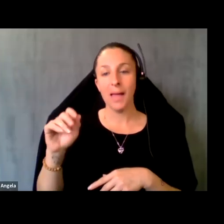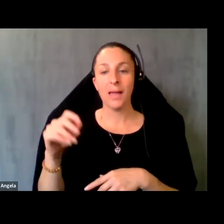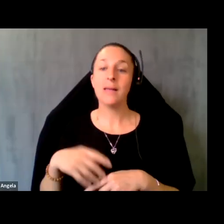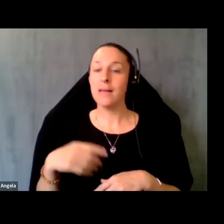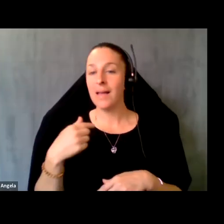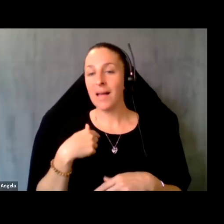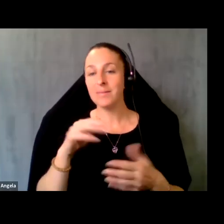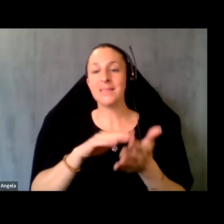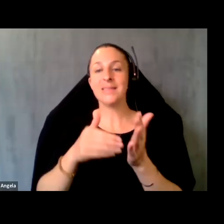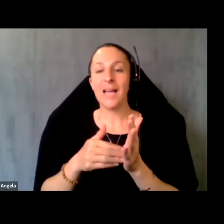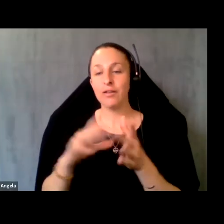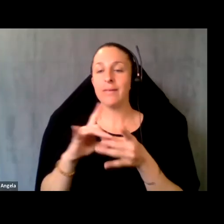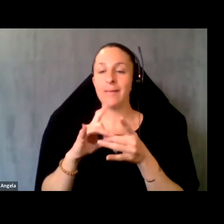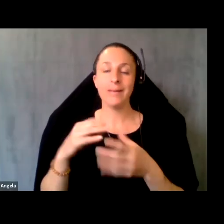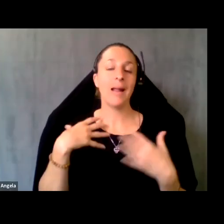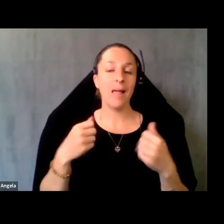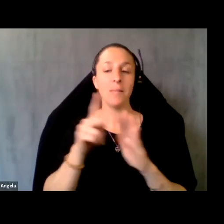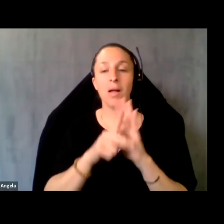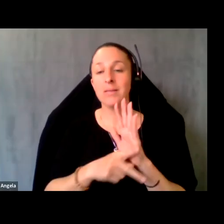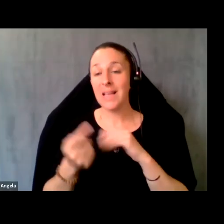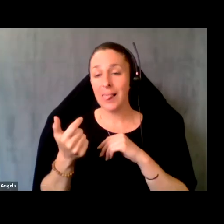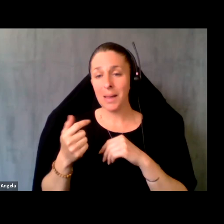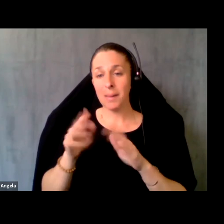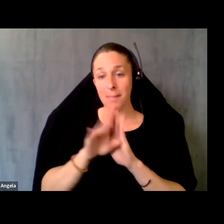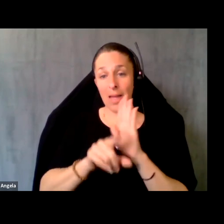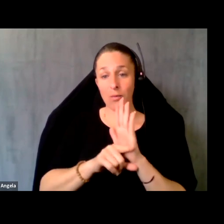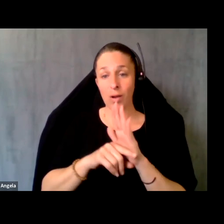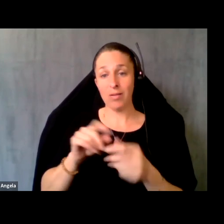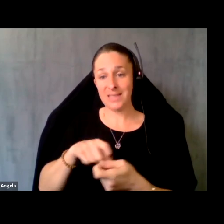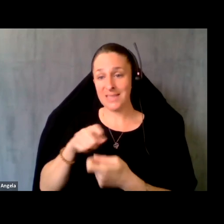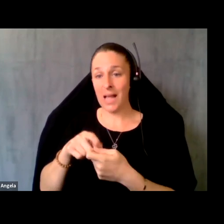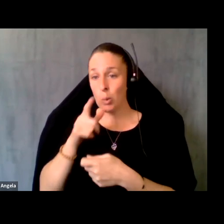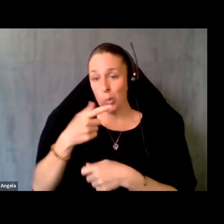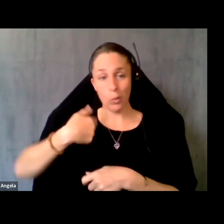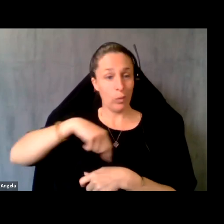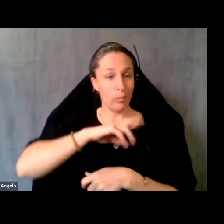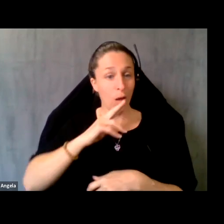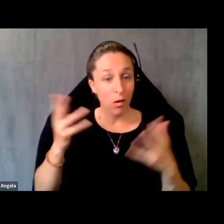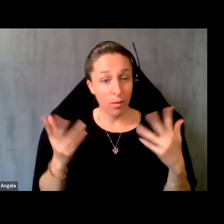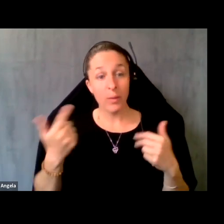the center for connected health policy, a little bit of background on exactly who we are. We are